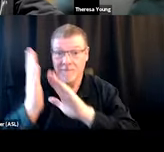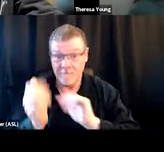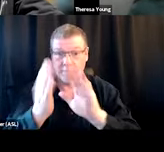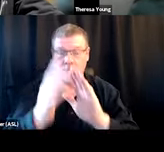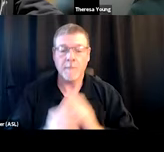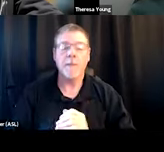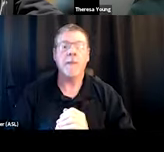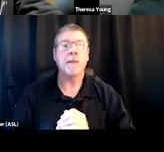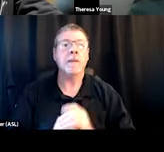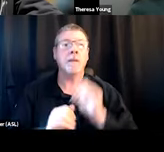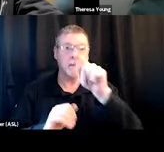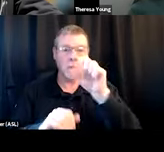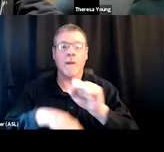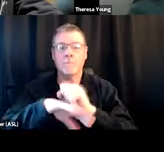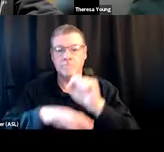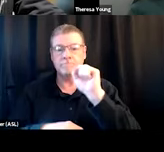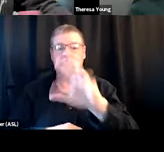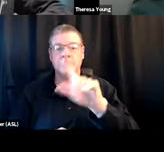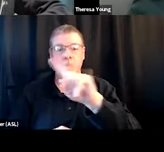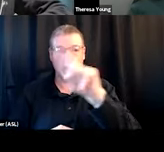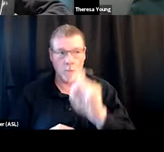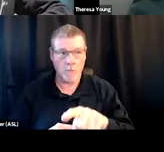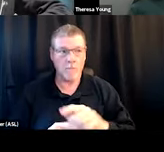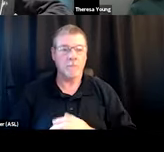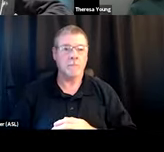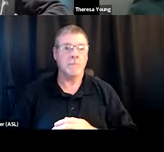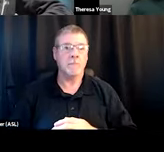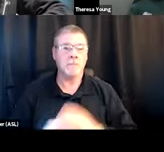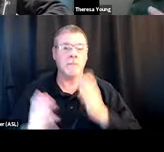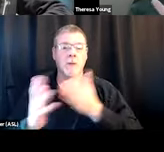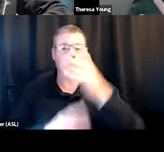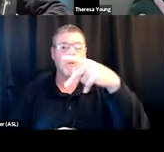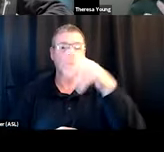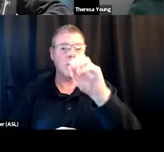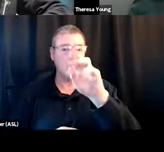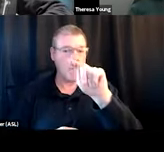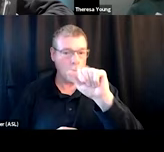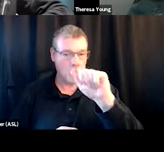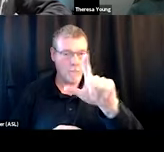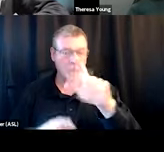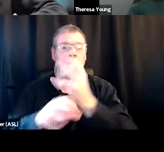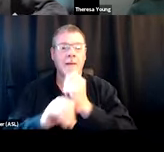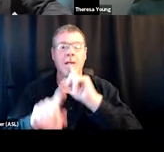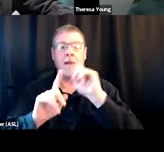you can submit a question through the portal to get an answer from Rachel or I,